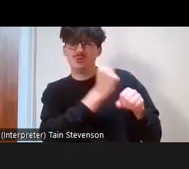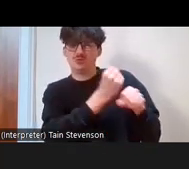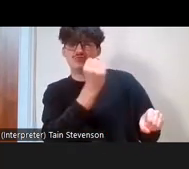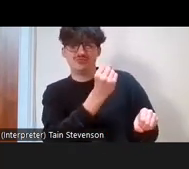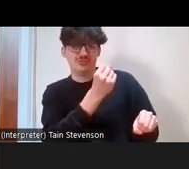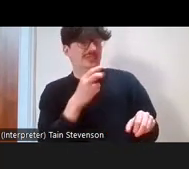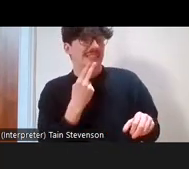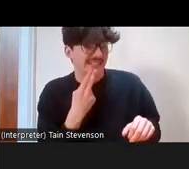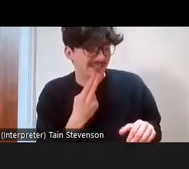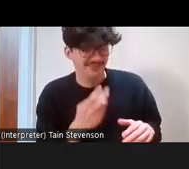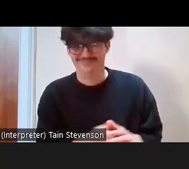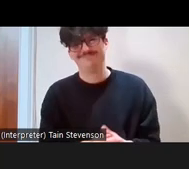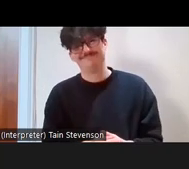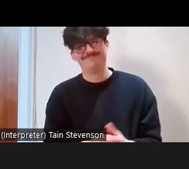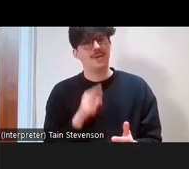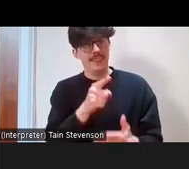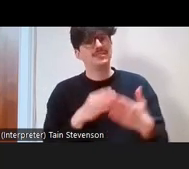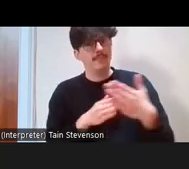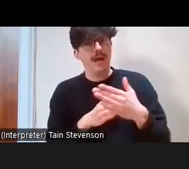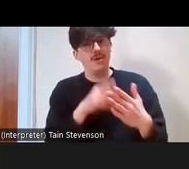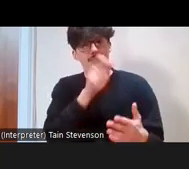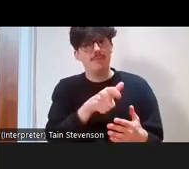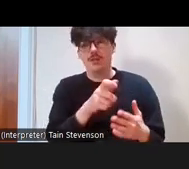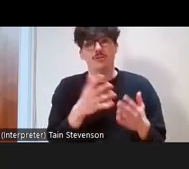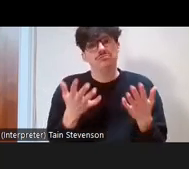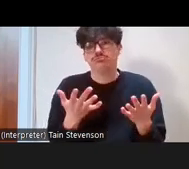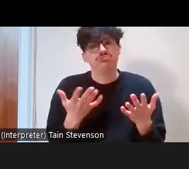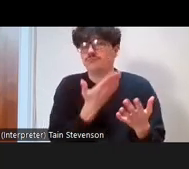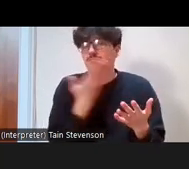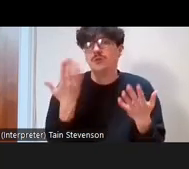you know, they are a barrier for people who might not have been able to get them for all